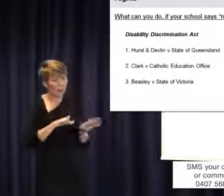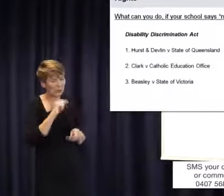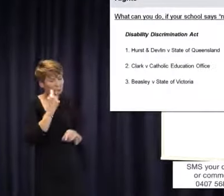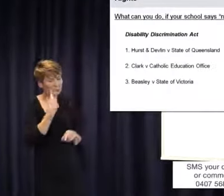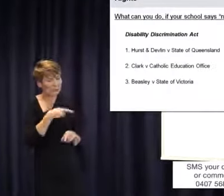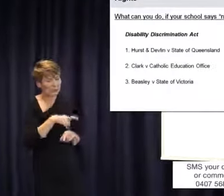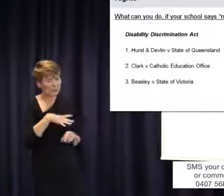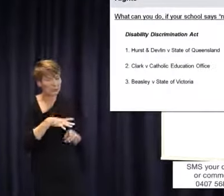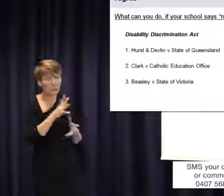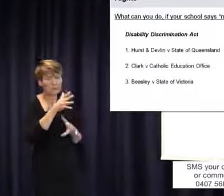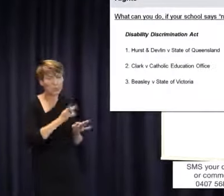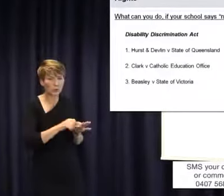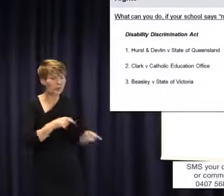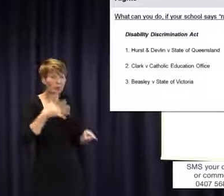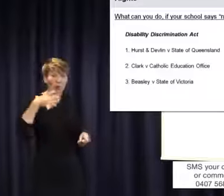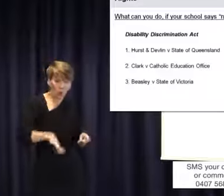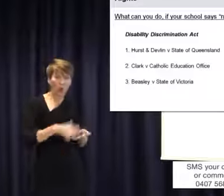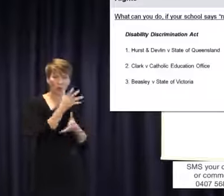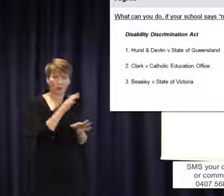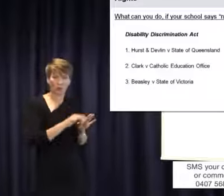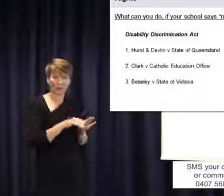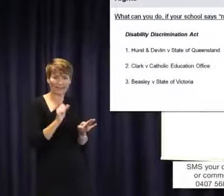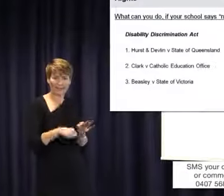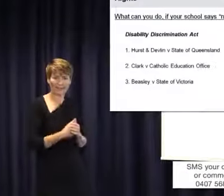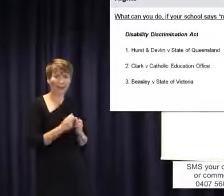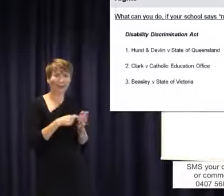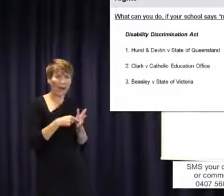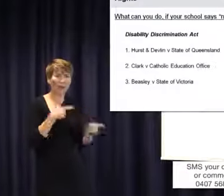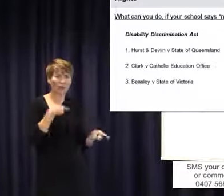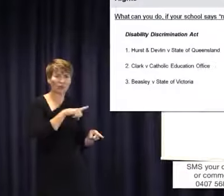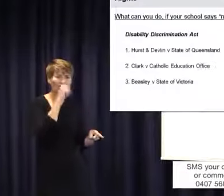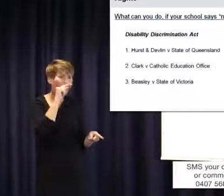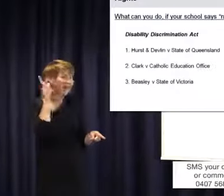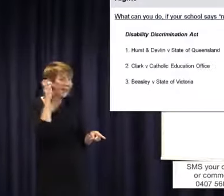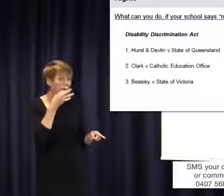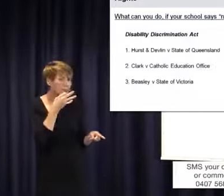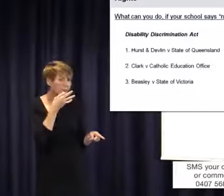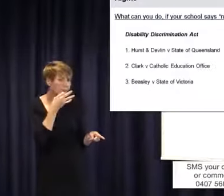are saying she needed one and she wanted one, but she could cope orally. She had a bit of